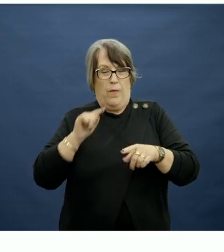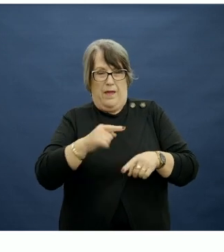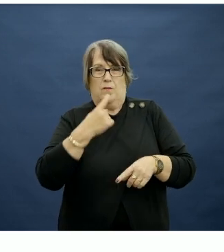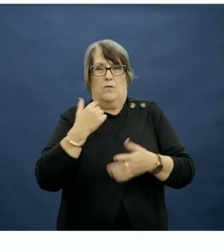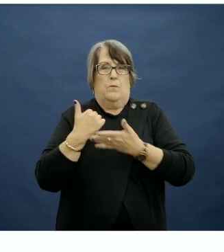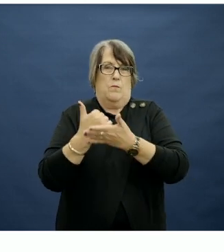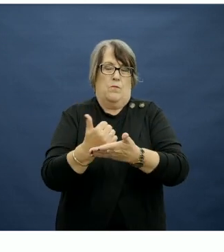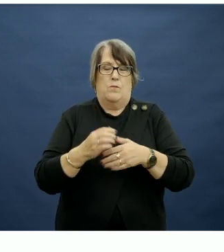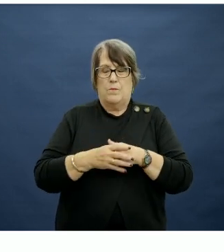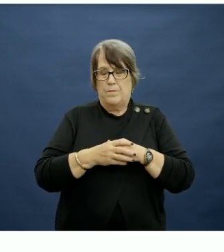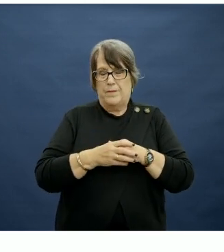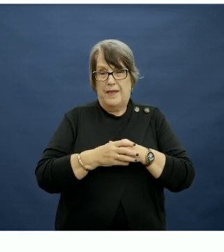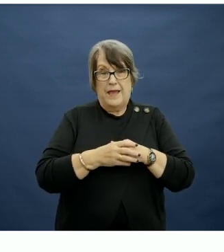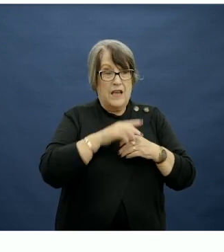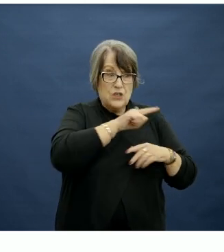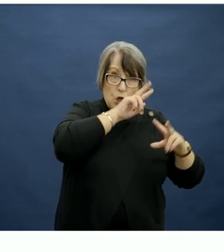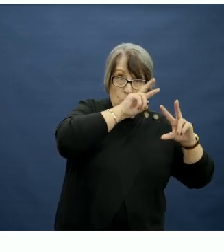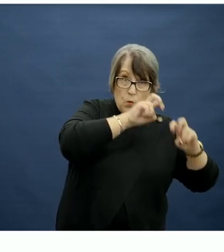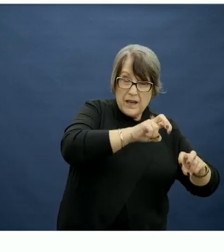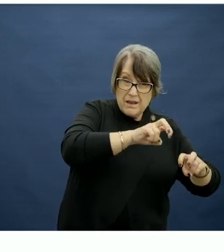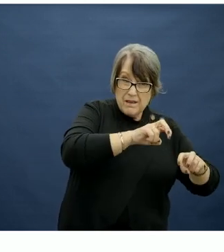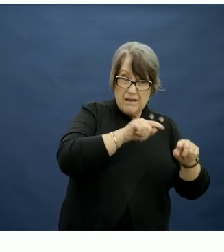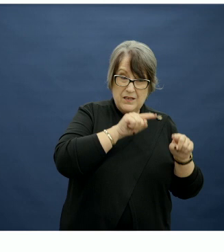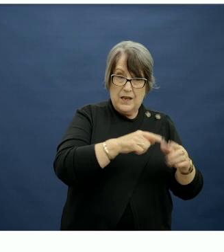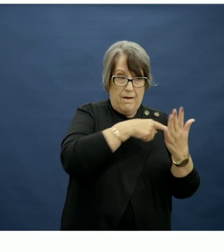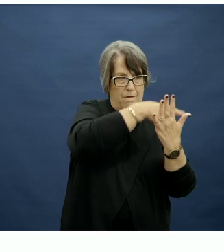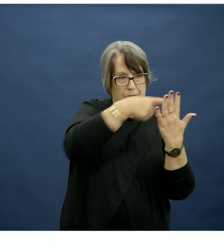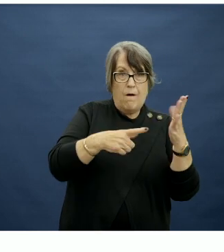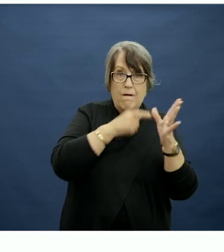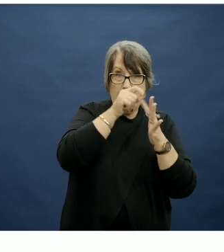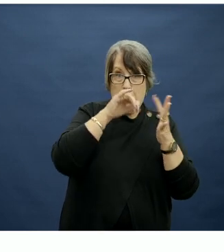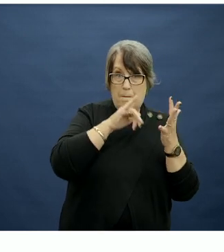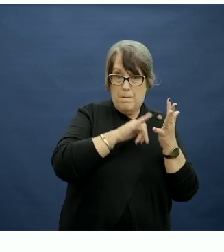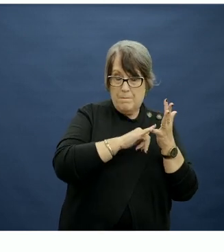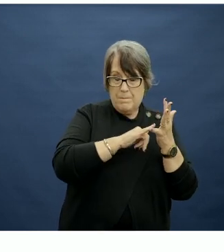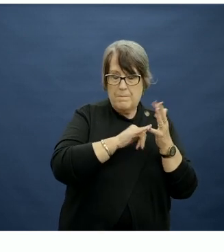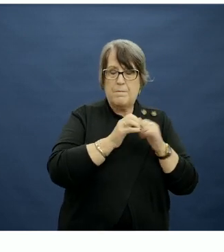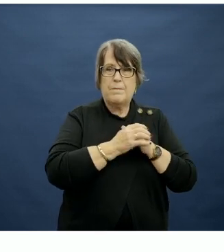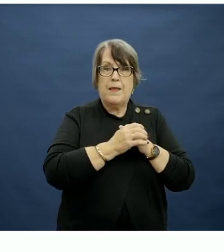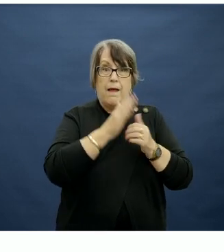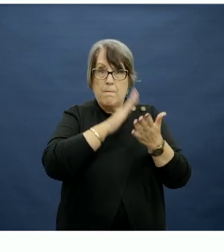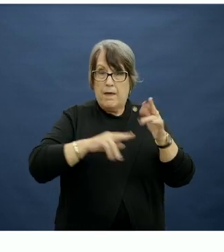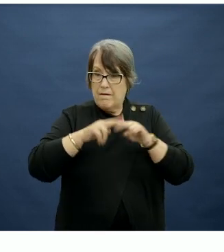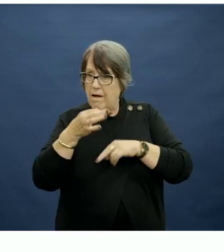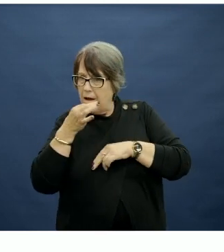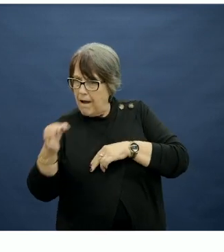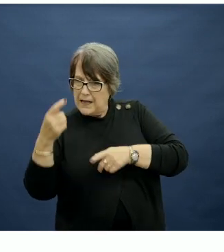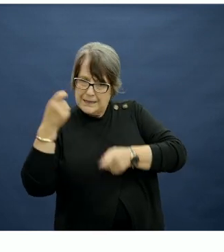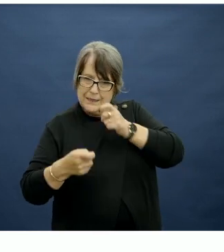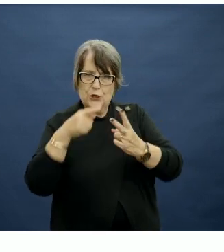Through her research, she took five apps and got parents to test two of those to see if